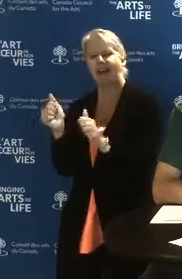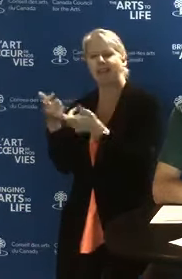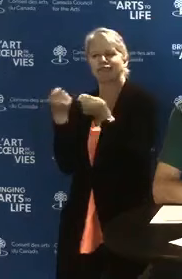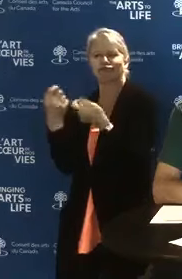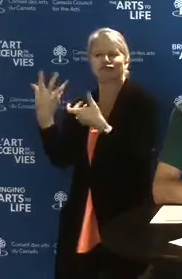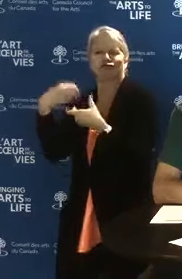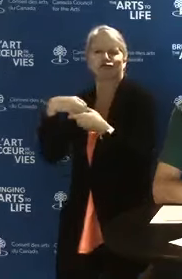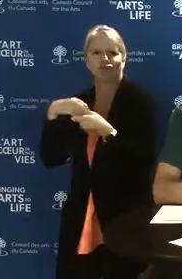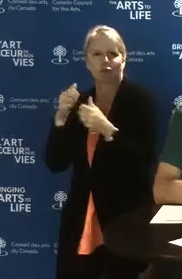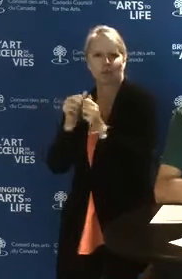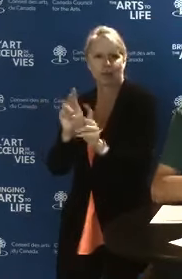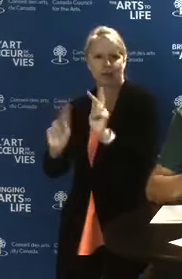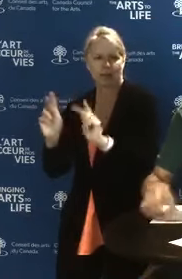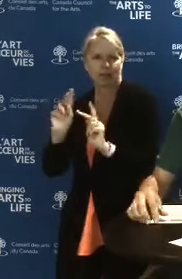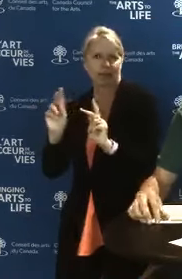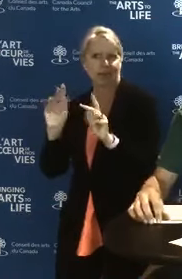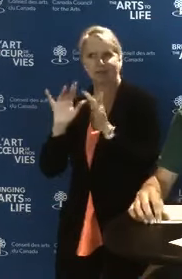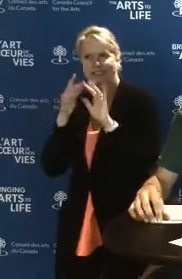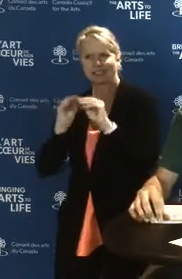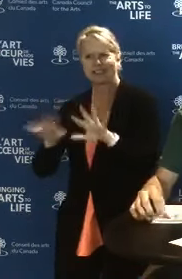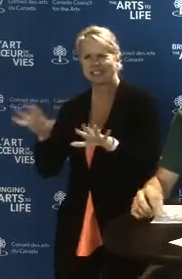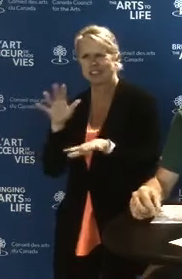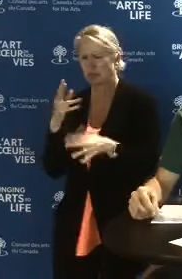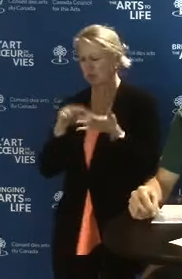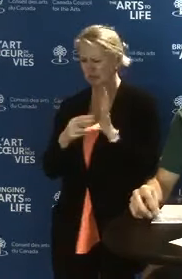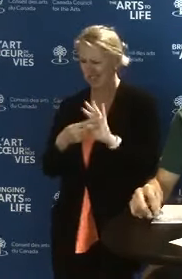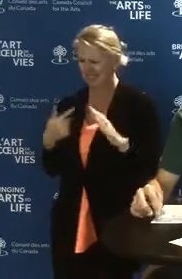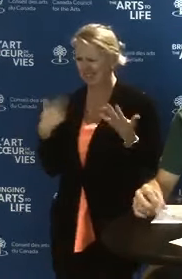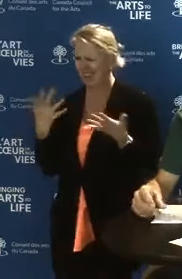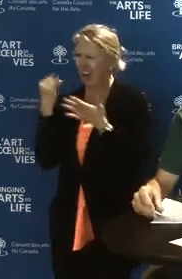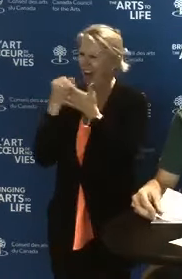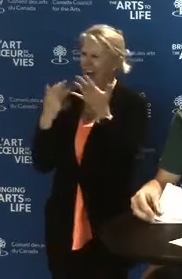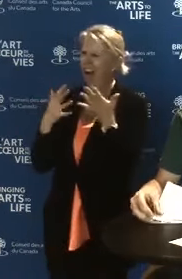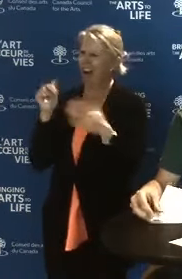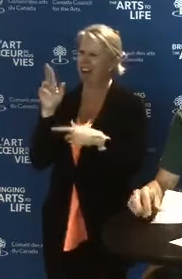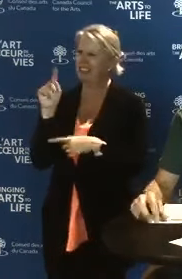What do we mean by making the arts in Canada more "findable" online?